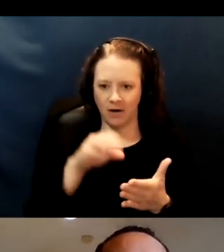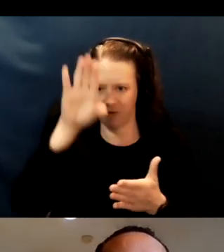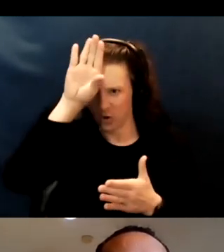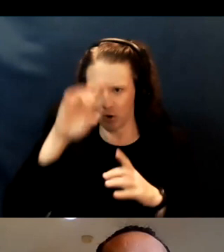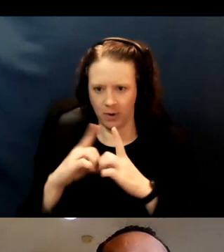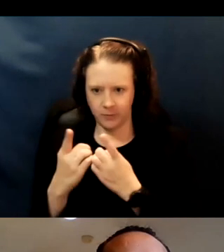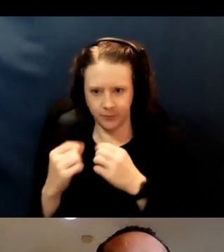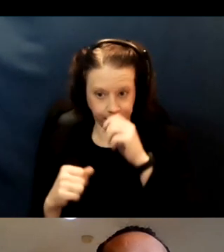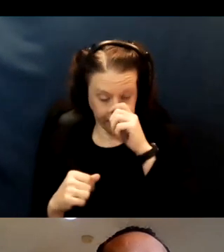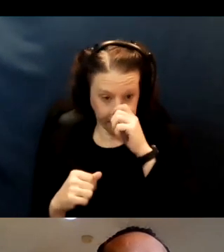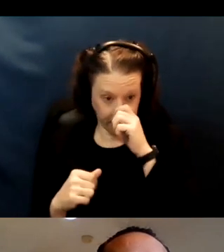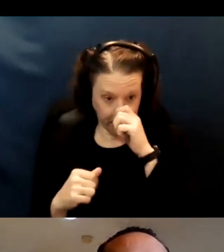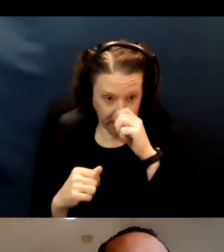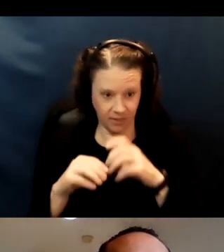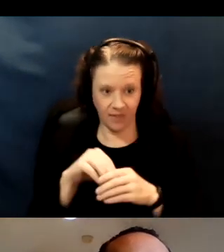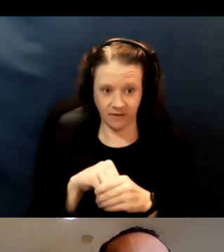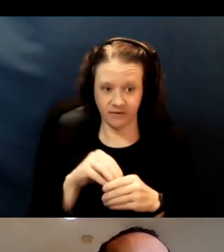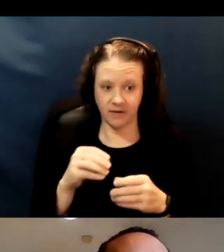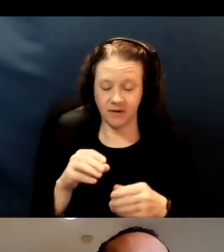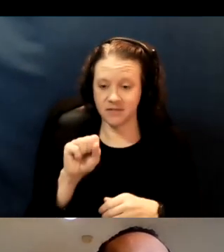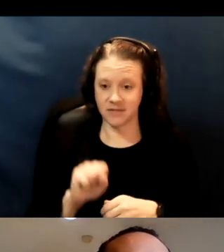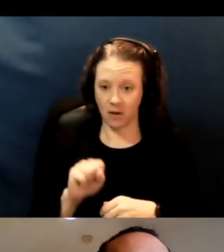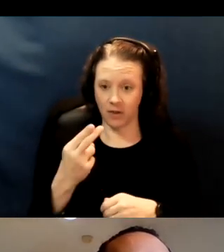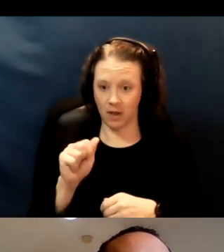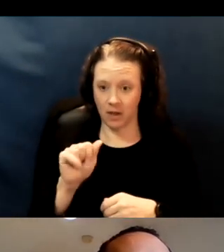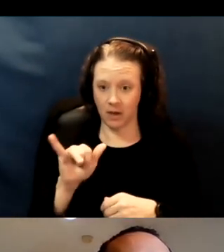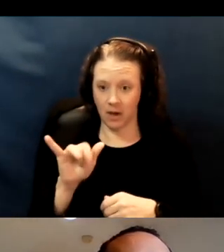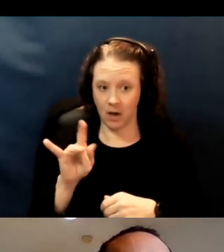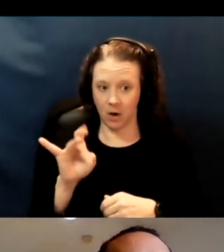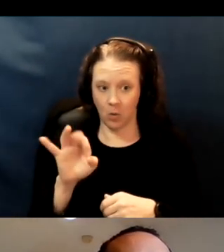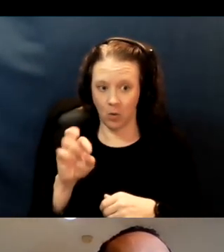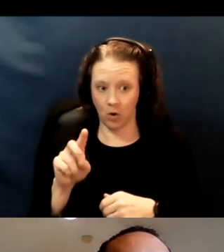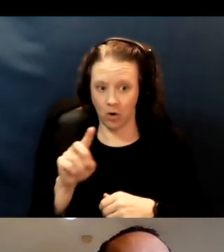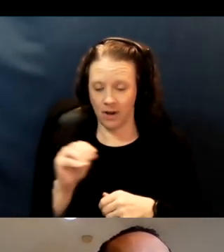and East Oakland, in collaboration with several health centers,